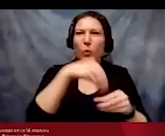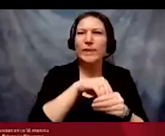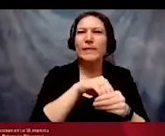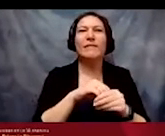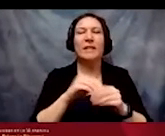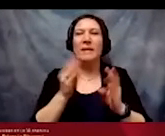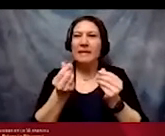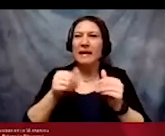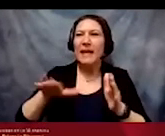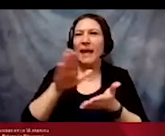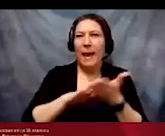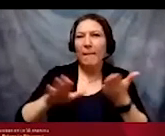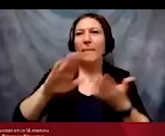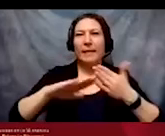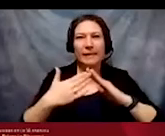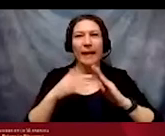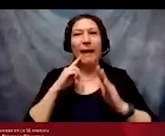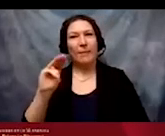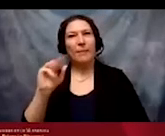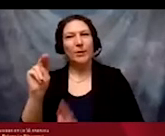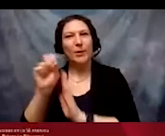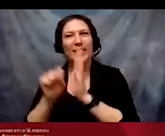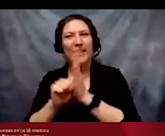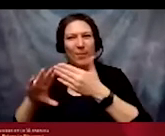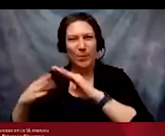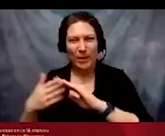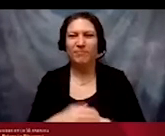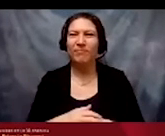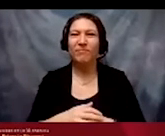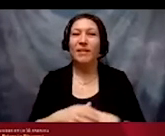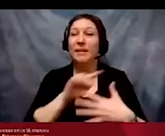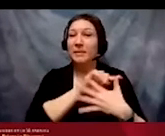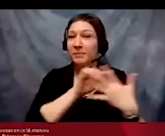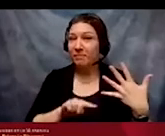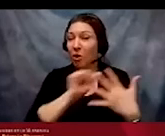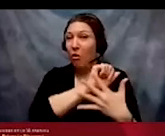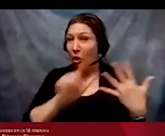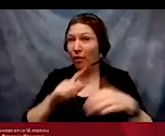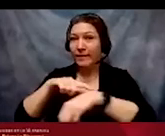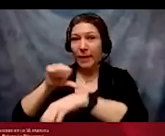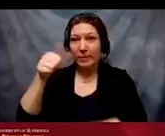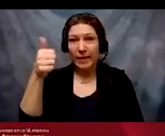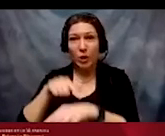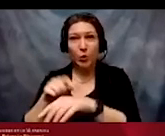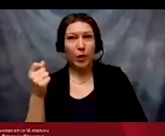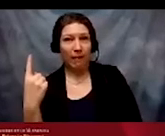and Minnesota State Community. All the sessions are from 10:00am to 11:00 am on Wednesdays